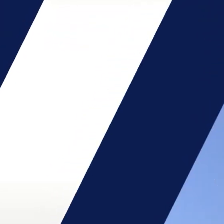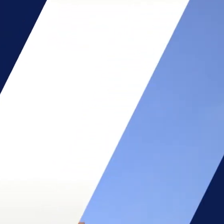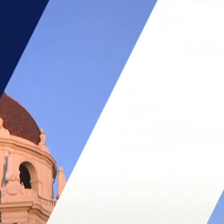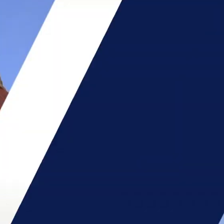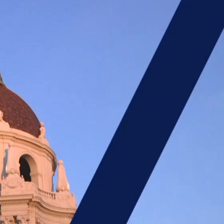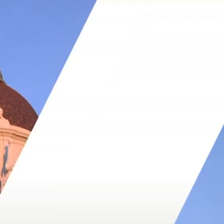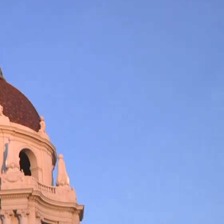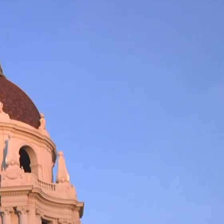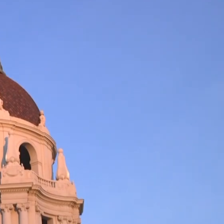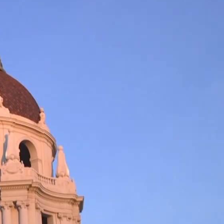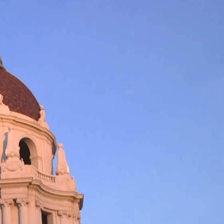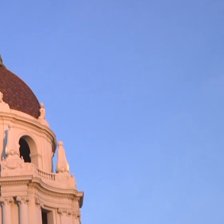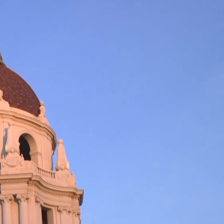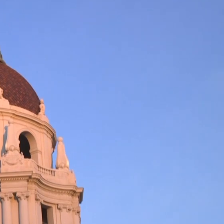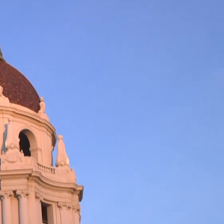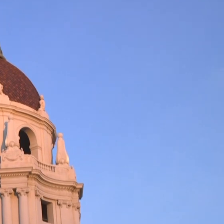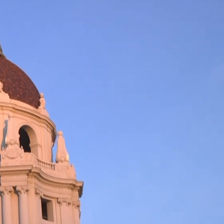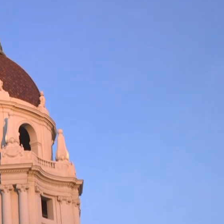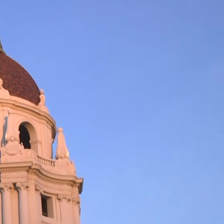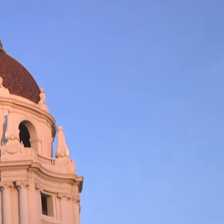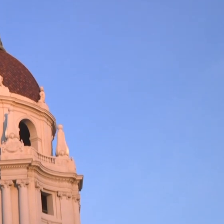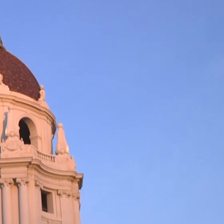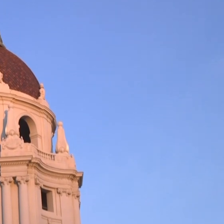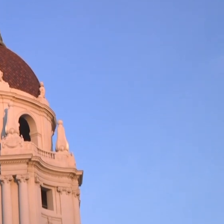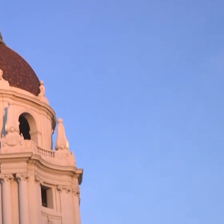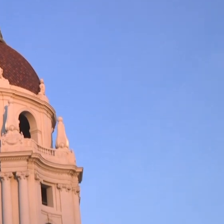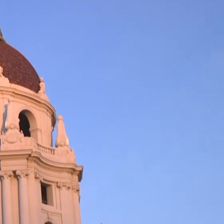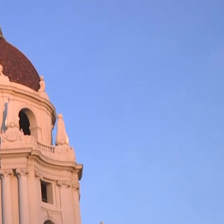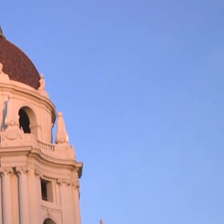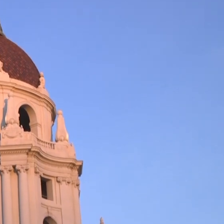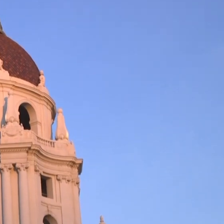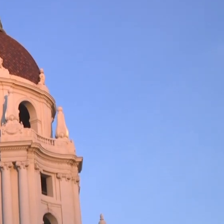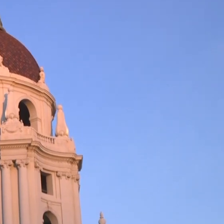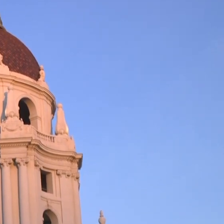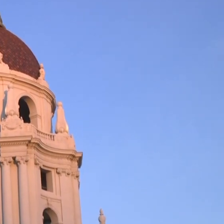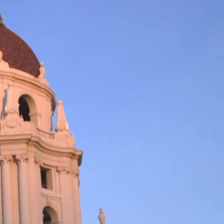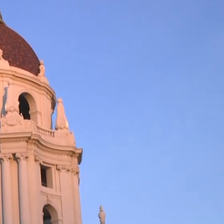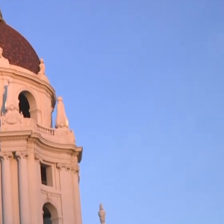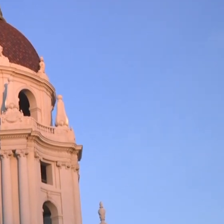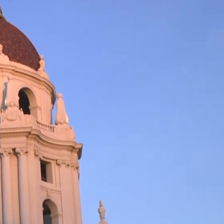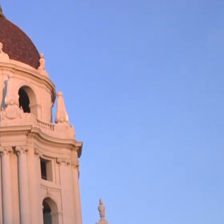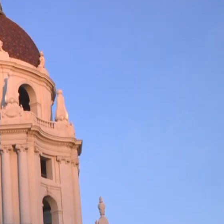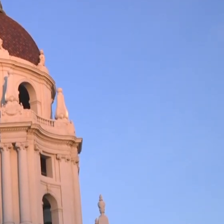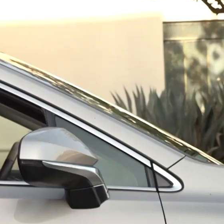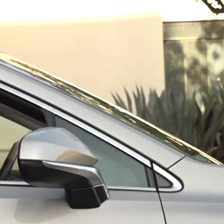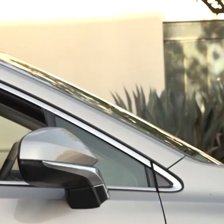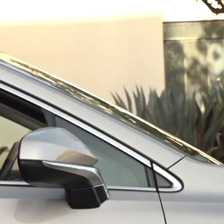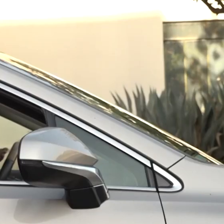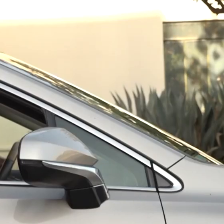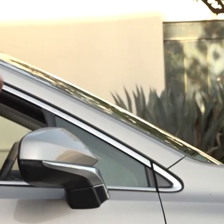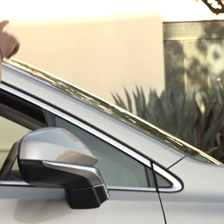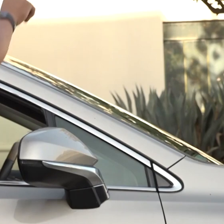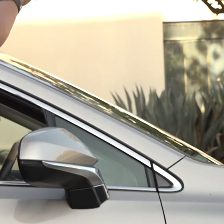the city of pasadena had worked to address several ongoing public safety and community issues occurring in